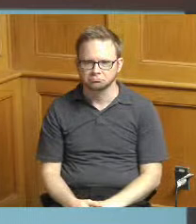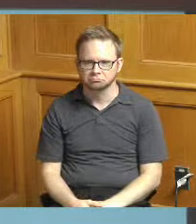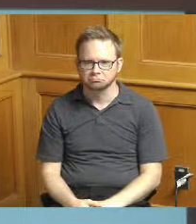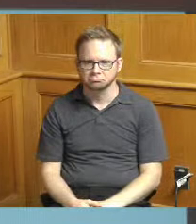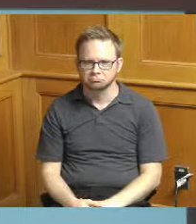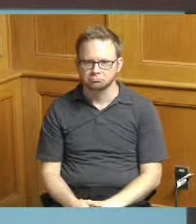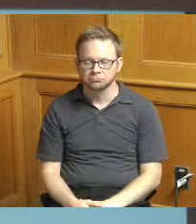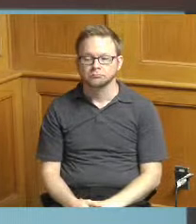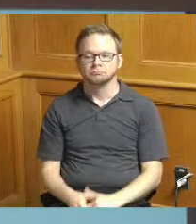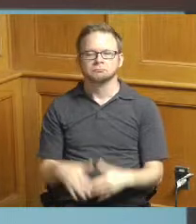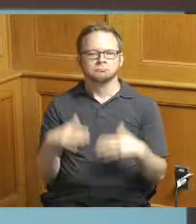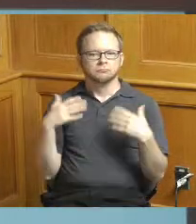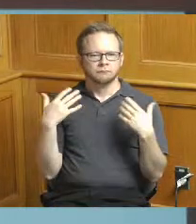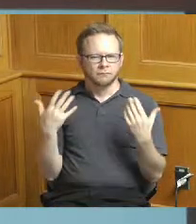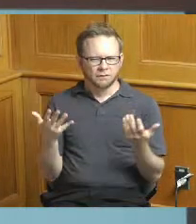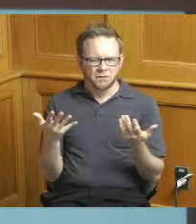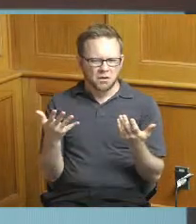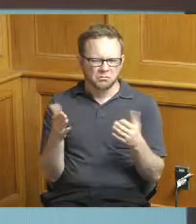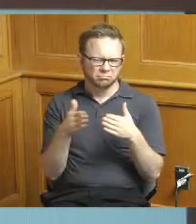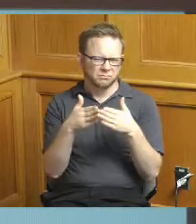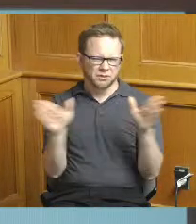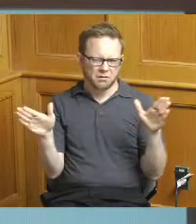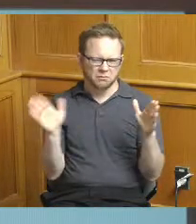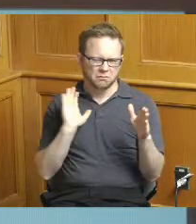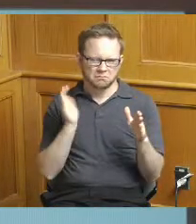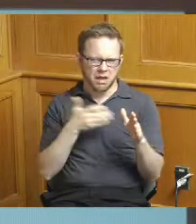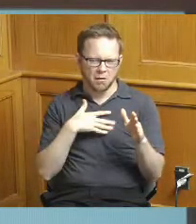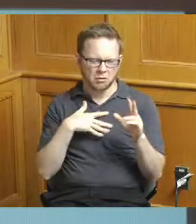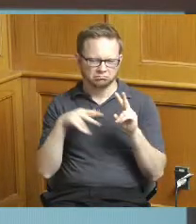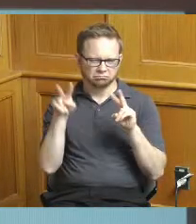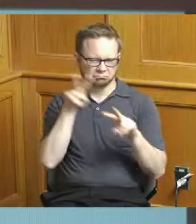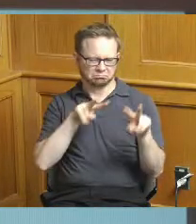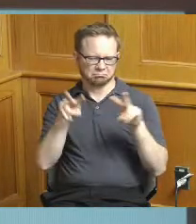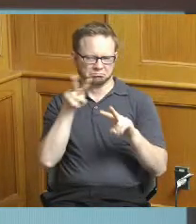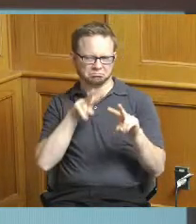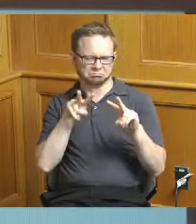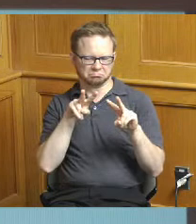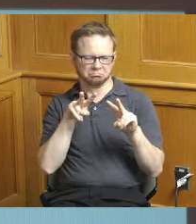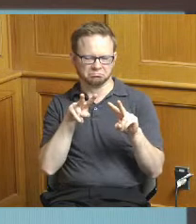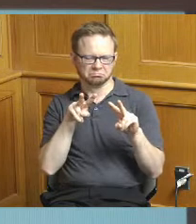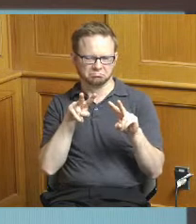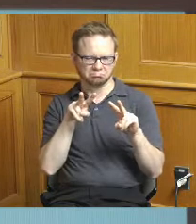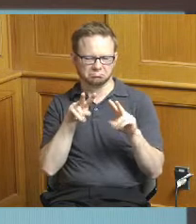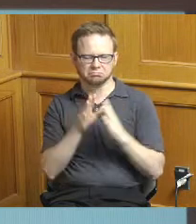so I just kind of wanted to get some general observations again I think here you can see